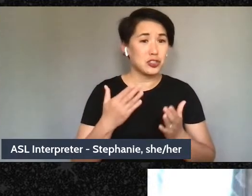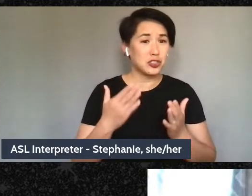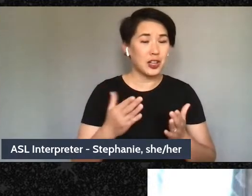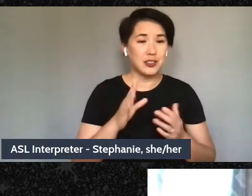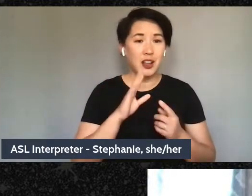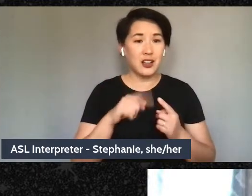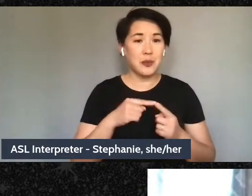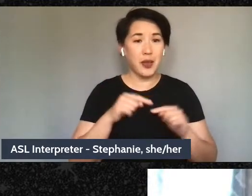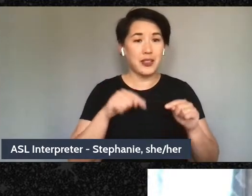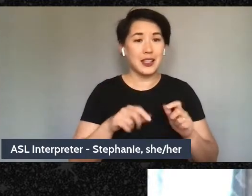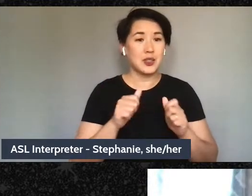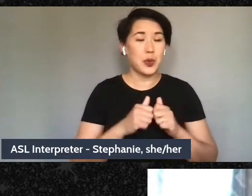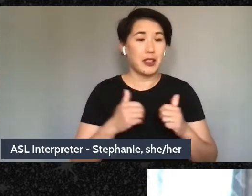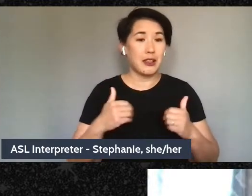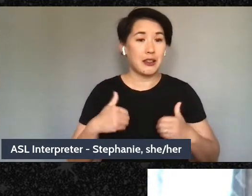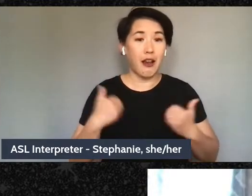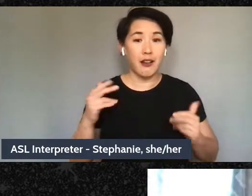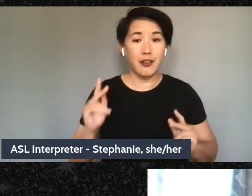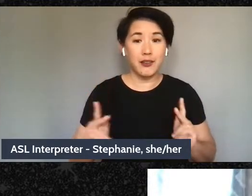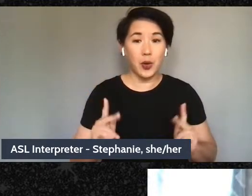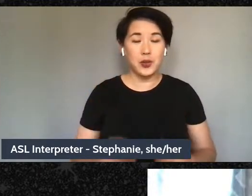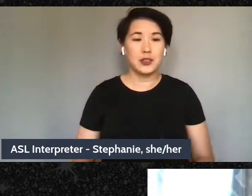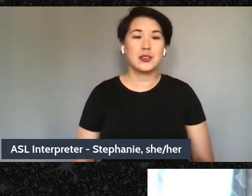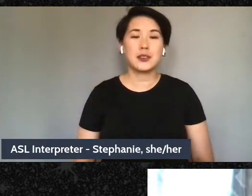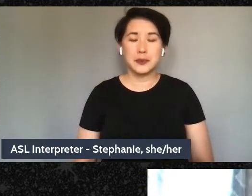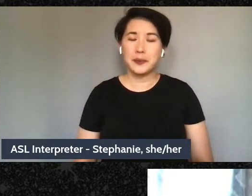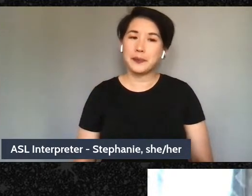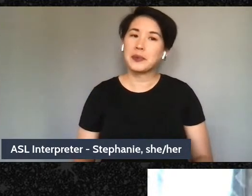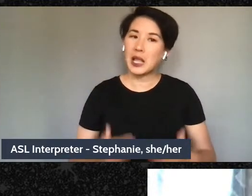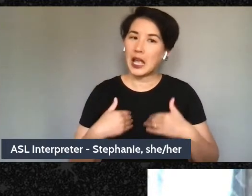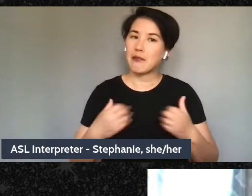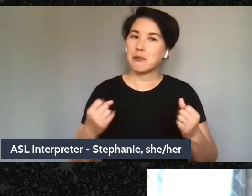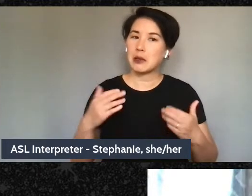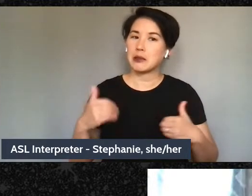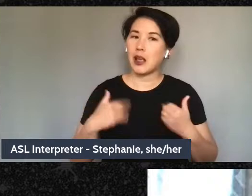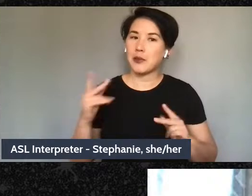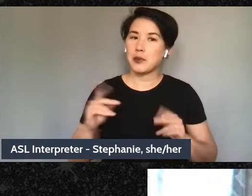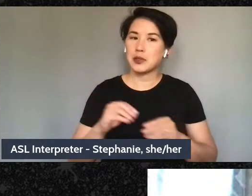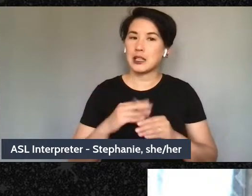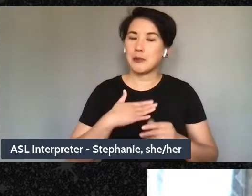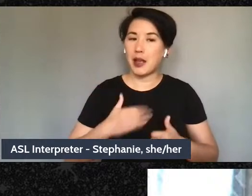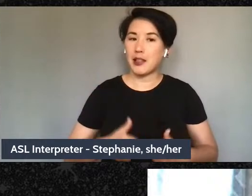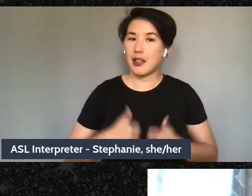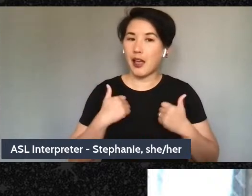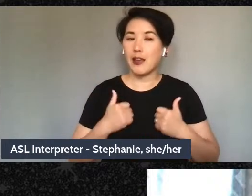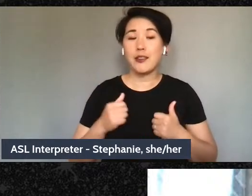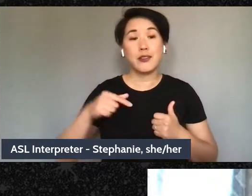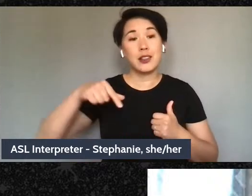um i have a lot of young folks in my life uh like uh especially in queer families you have like